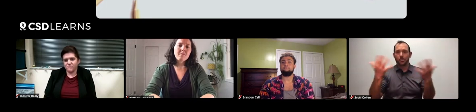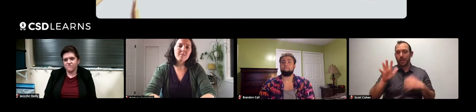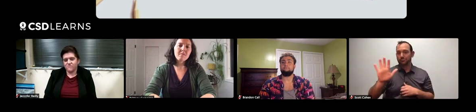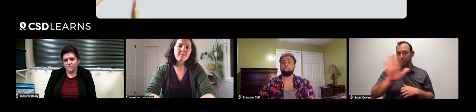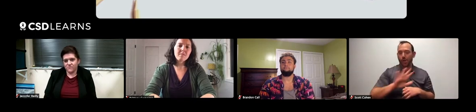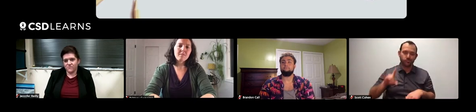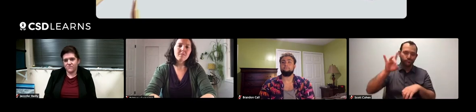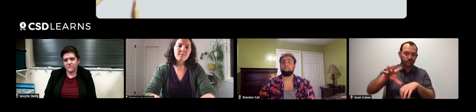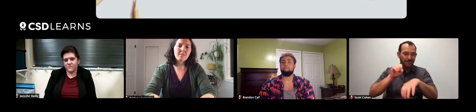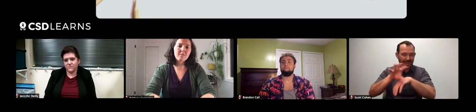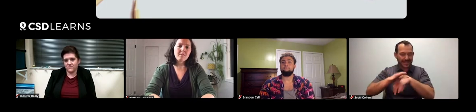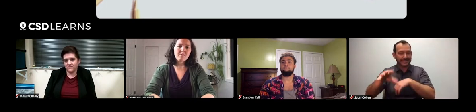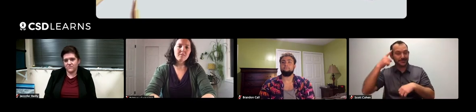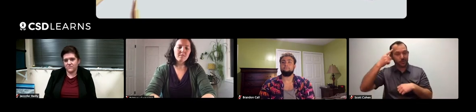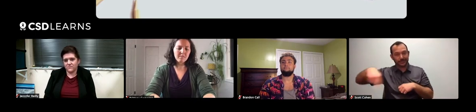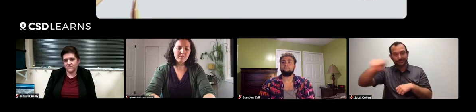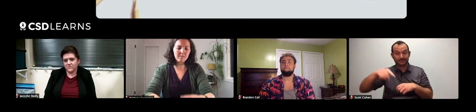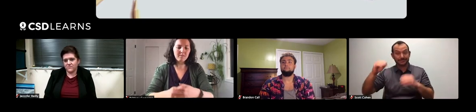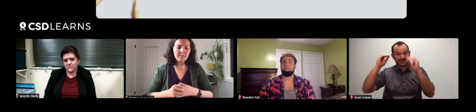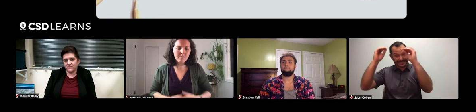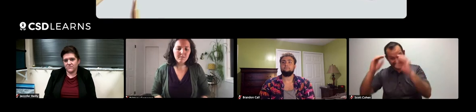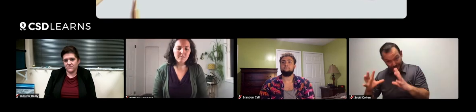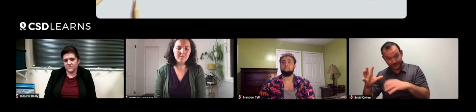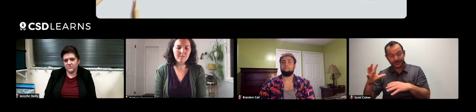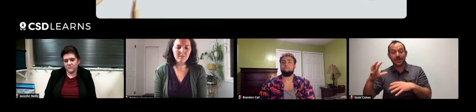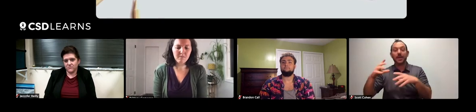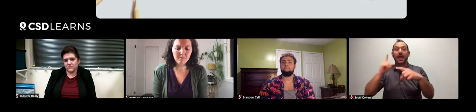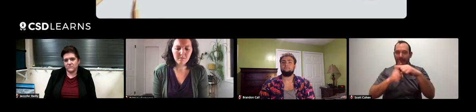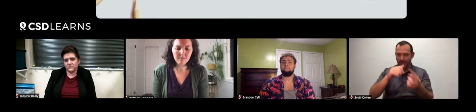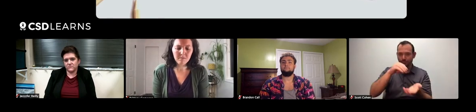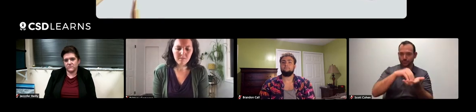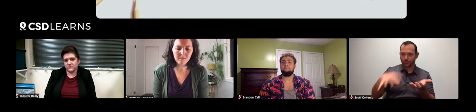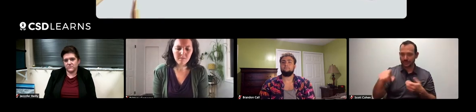What advice do you have for teachers and deaf students,